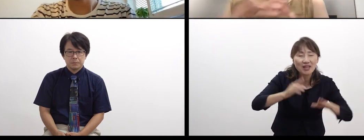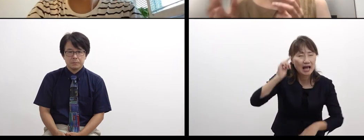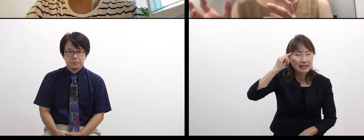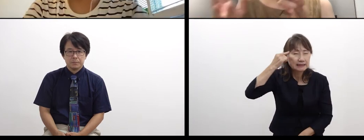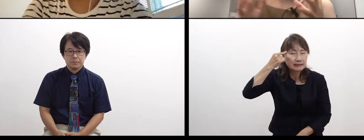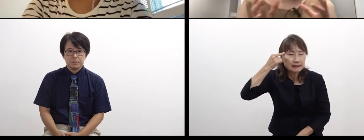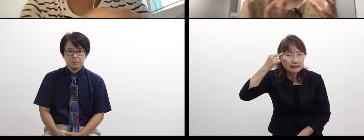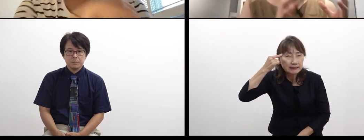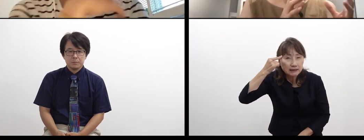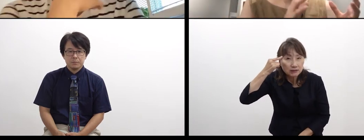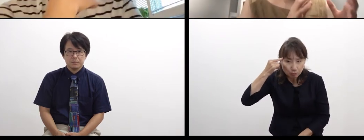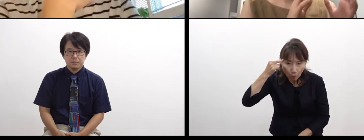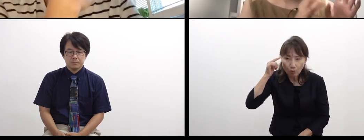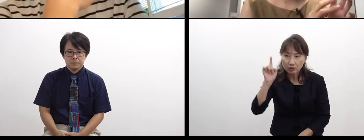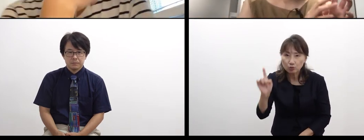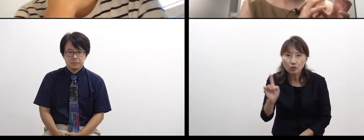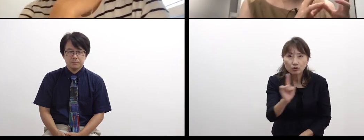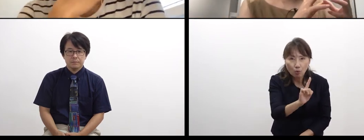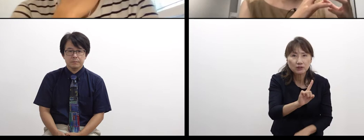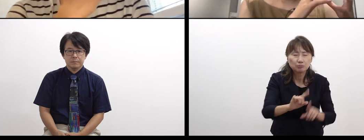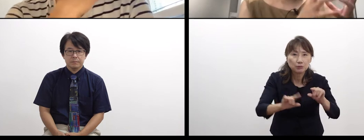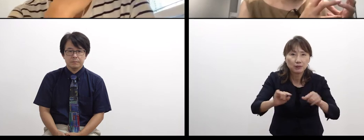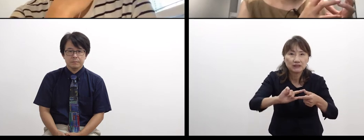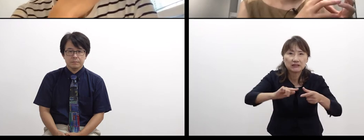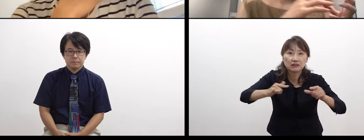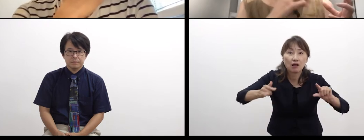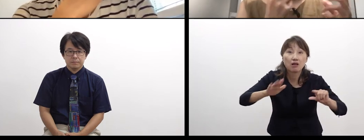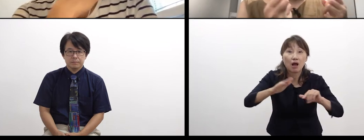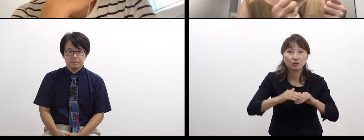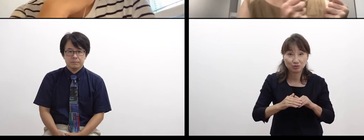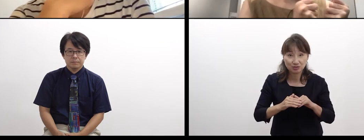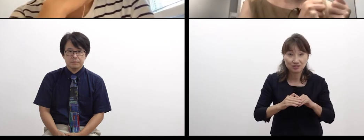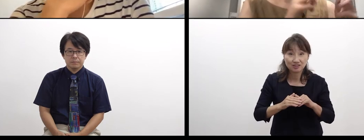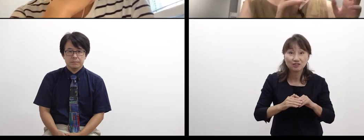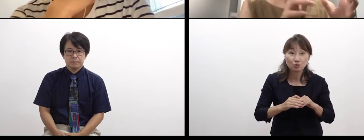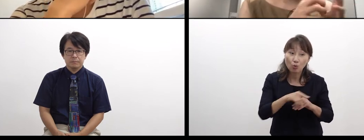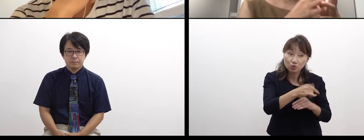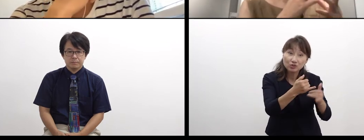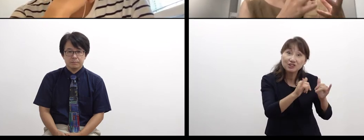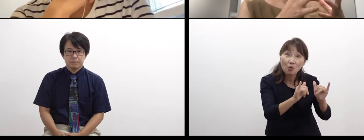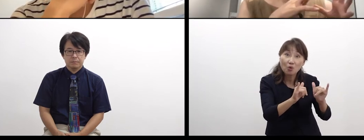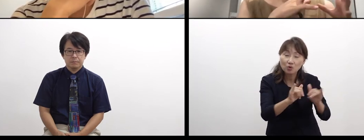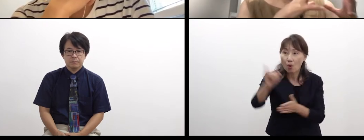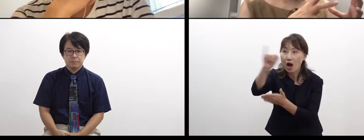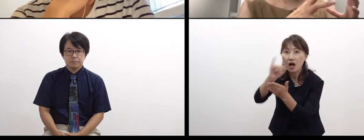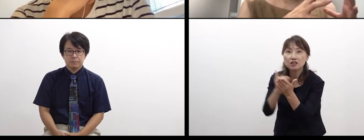and of having consciousness, I think it has a big possibility